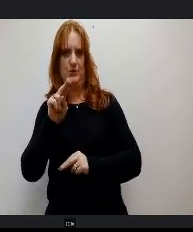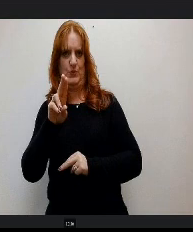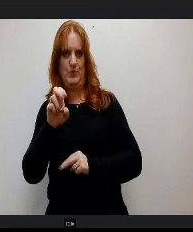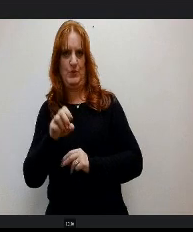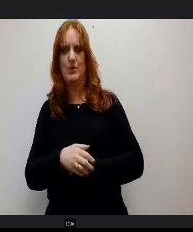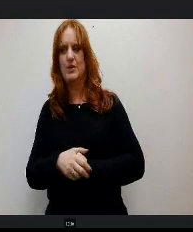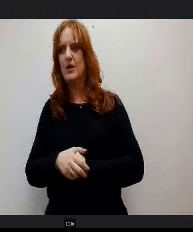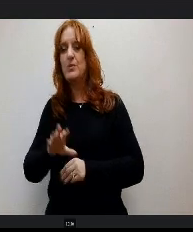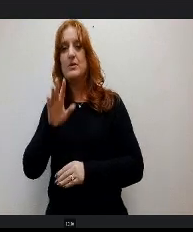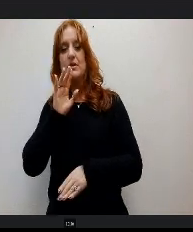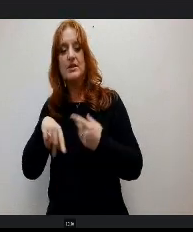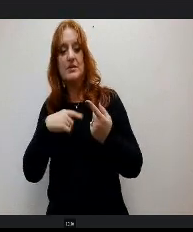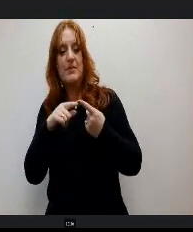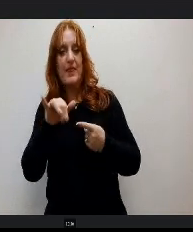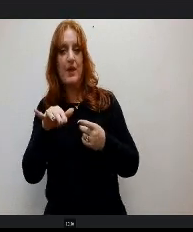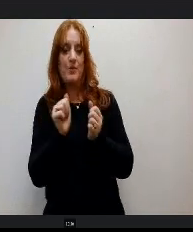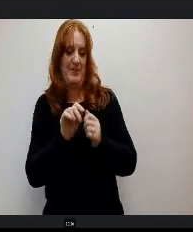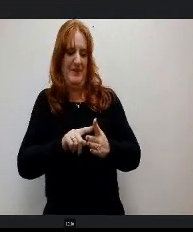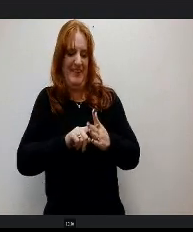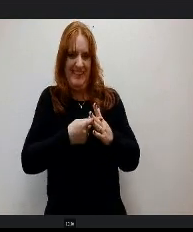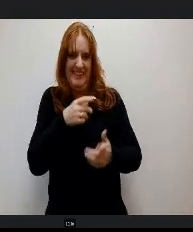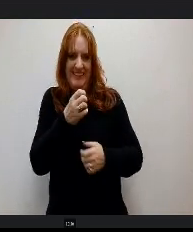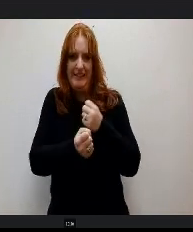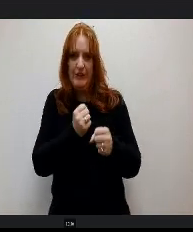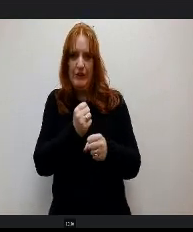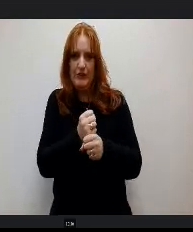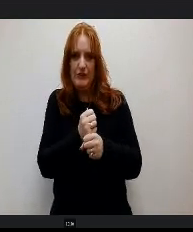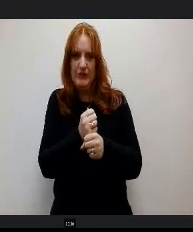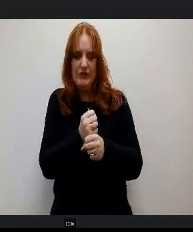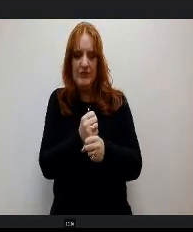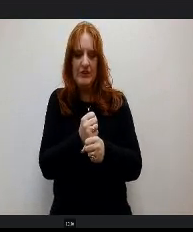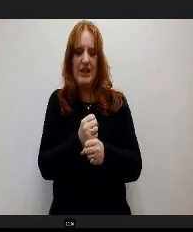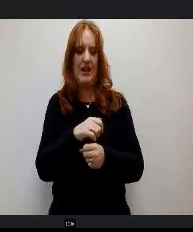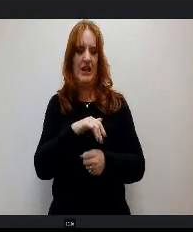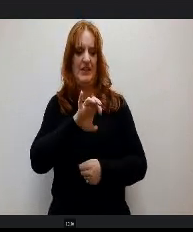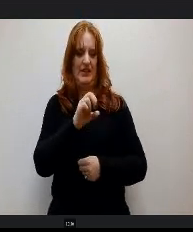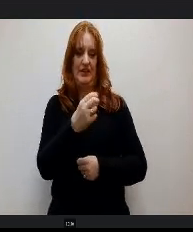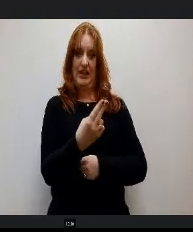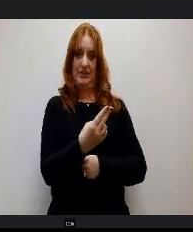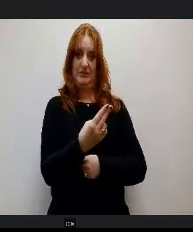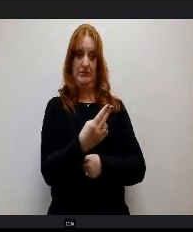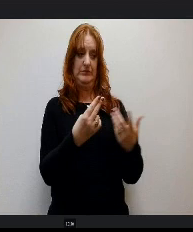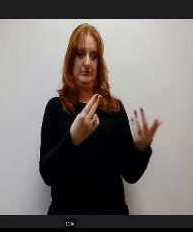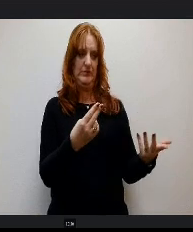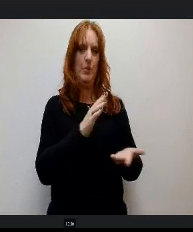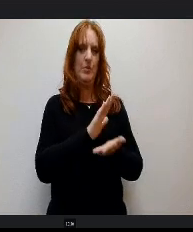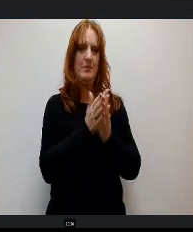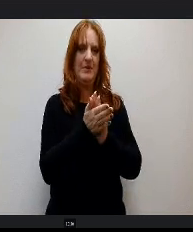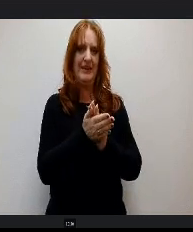little bit towards the beginning of the year that the e cash flow was going to get tighter because